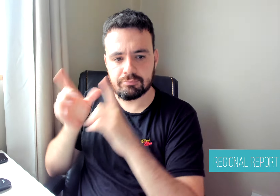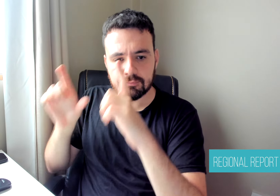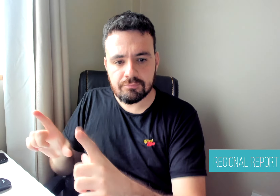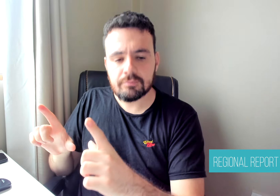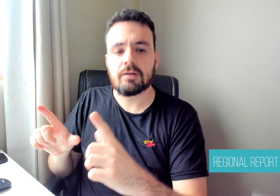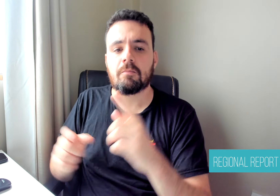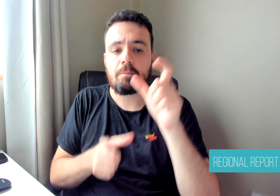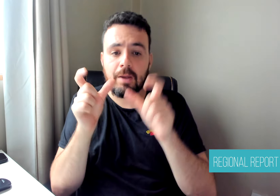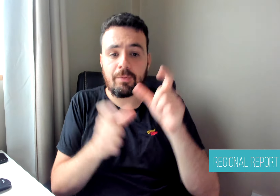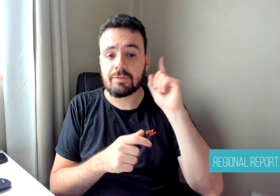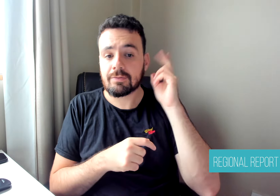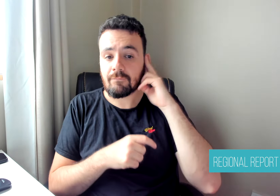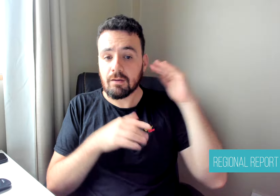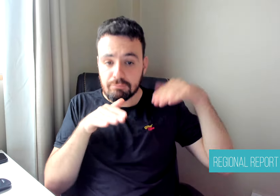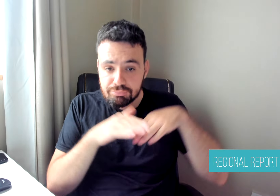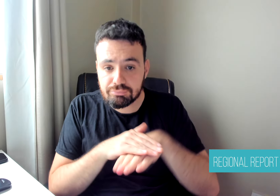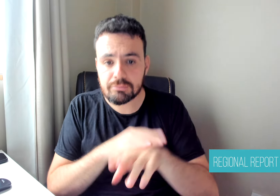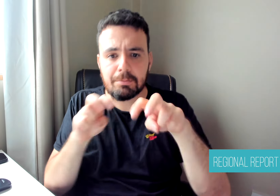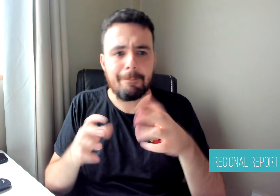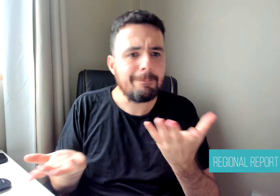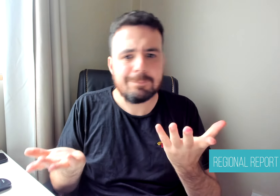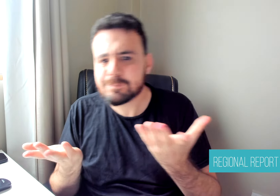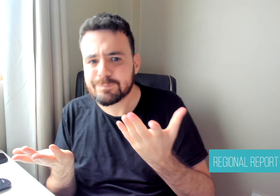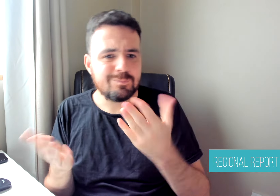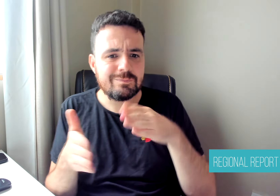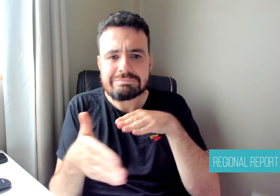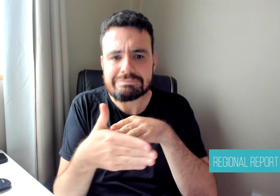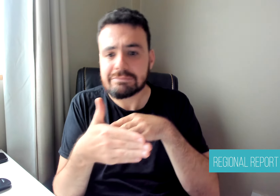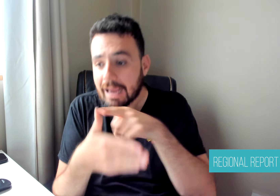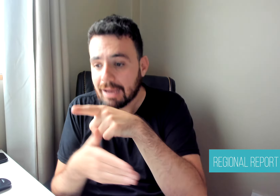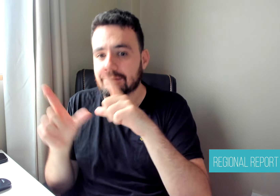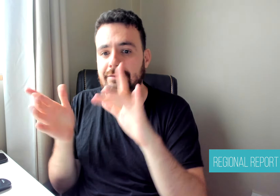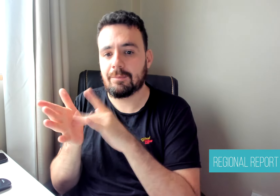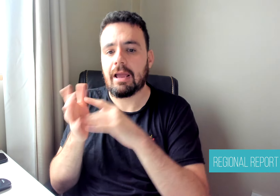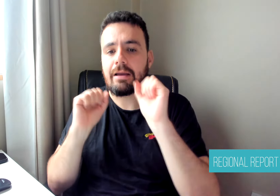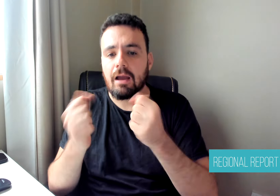will be available from May 6, and its pilot status will be maintained